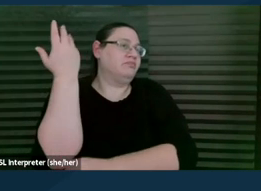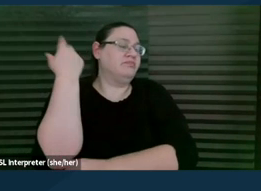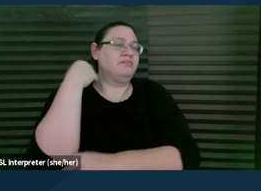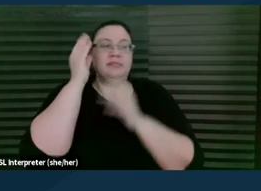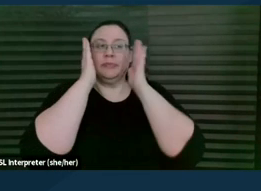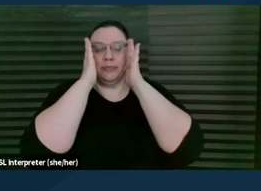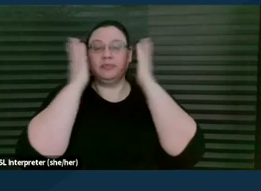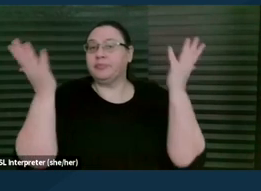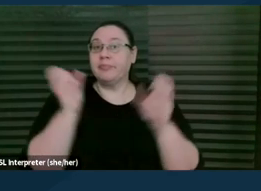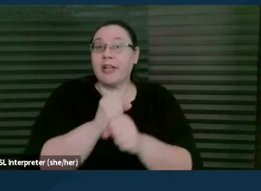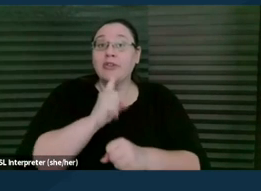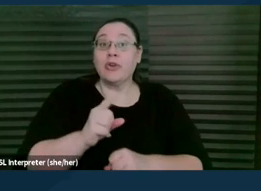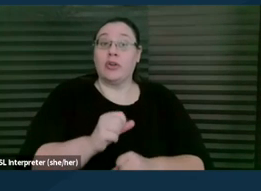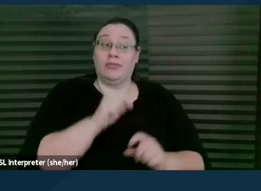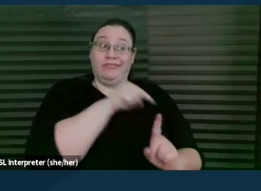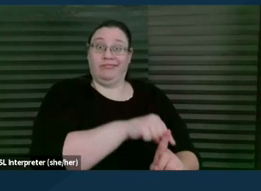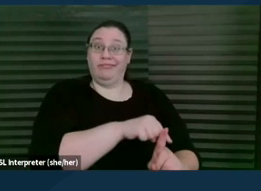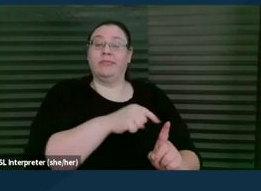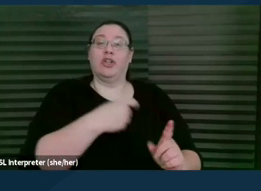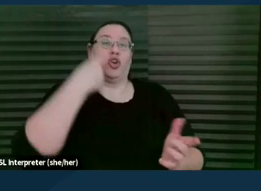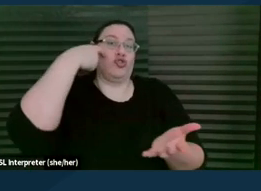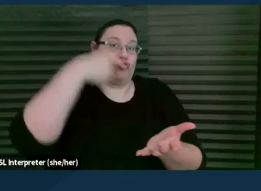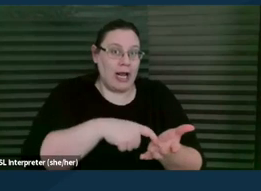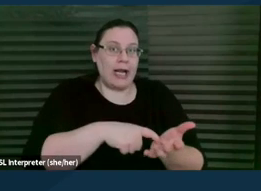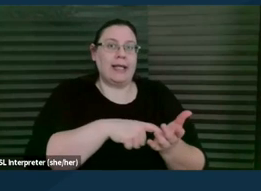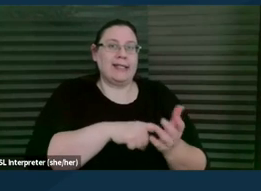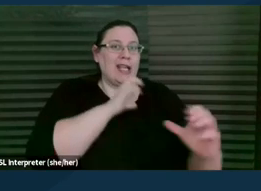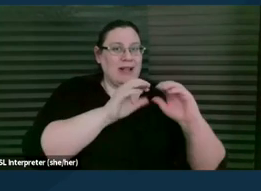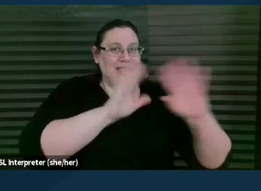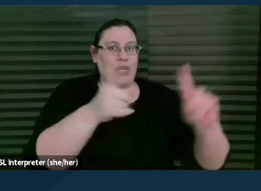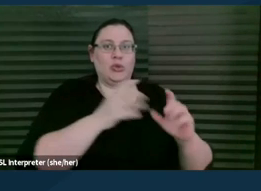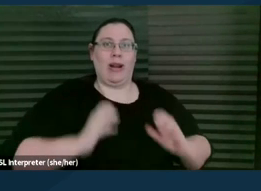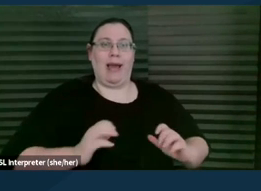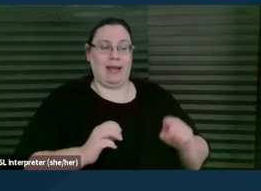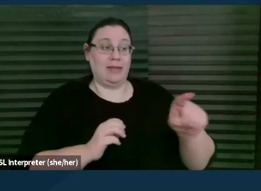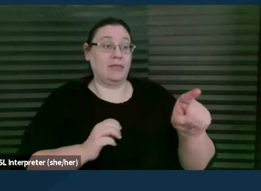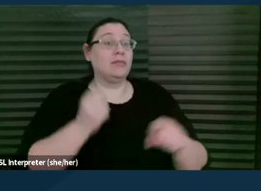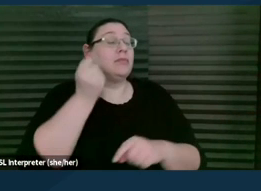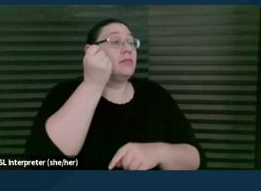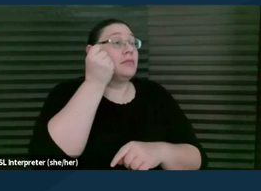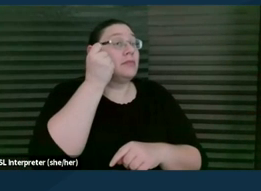ensuring that non-attorneys recognize and communicate to clients that even though an attorney might not be present,